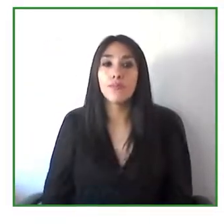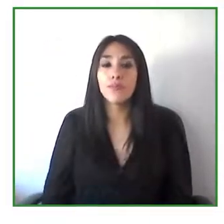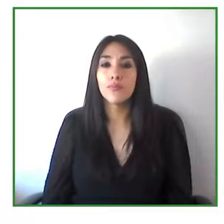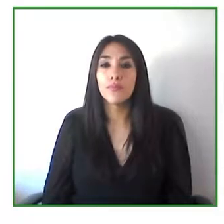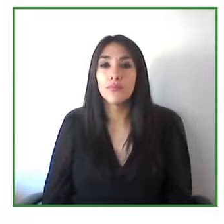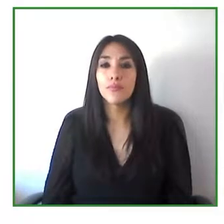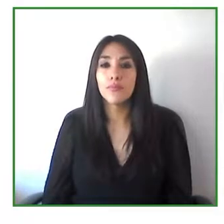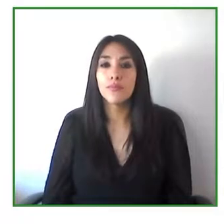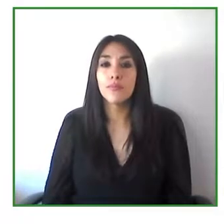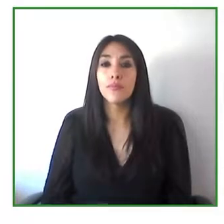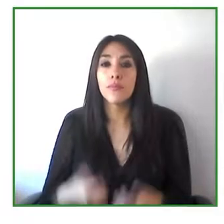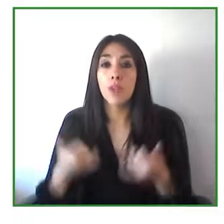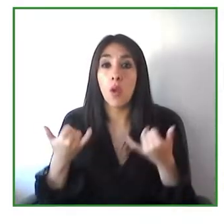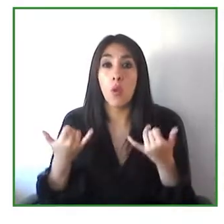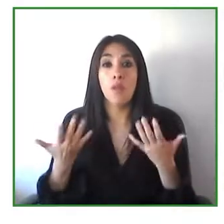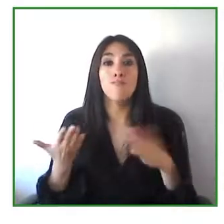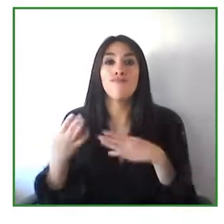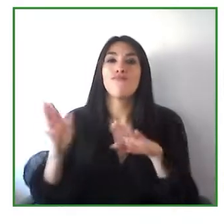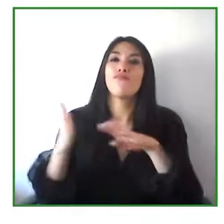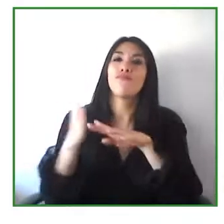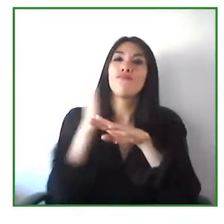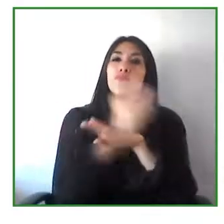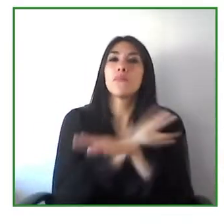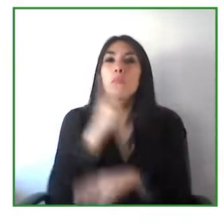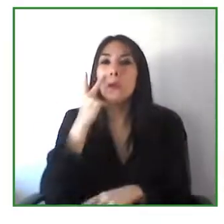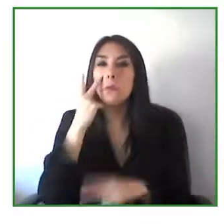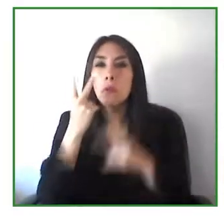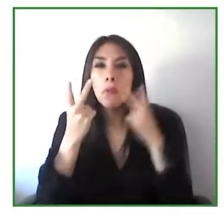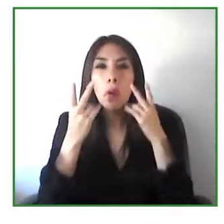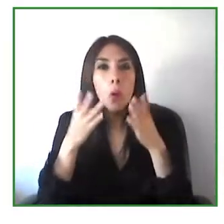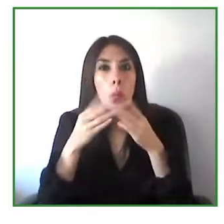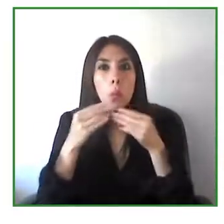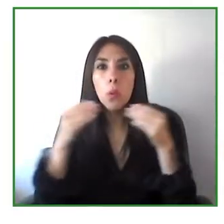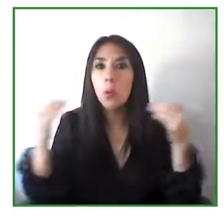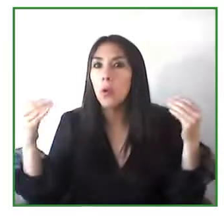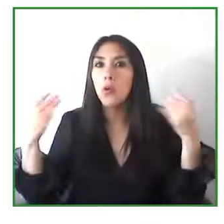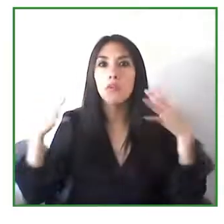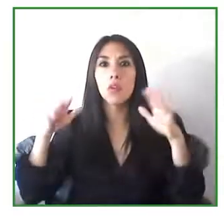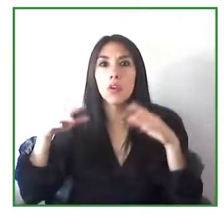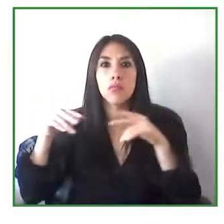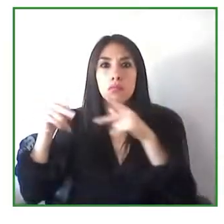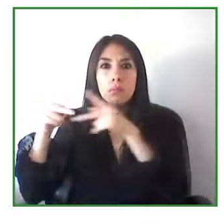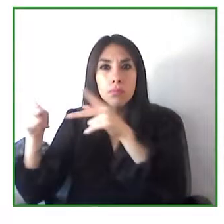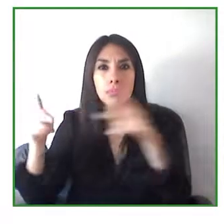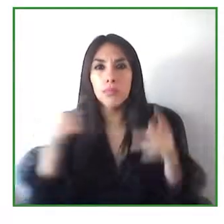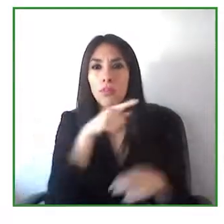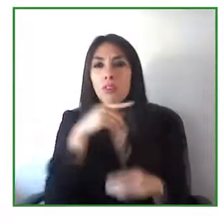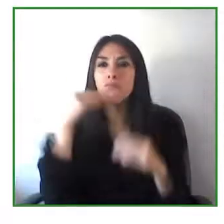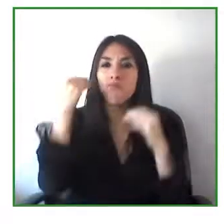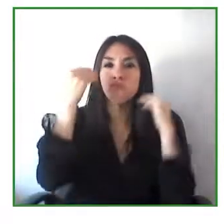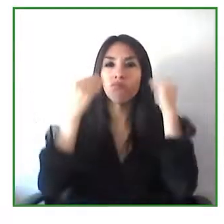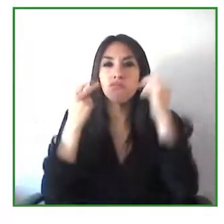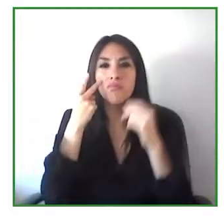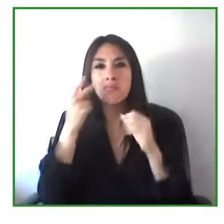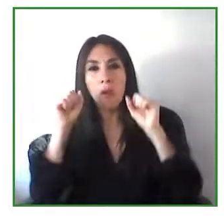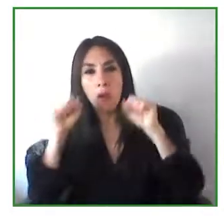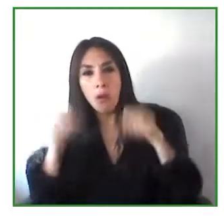would actually accelerate the adoption and availability of technologies that are available right now.